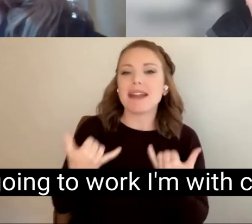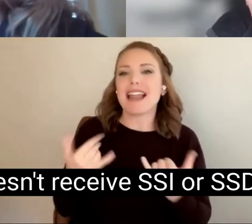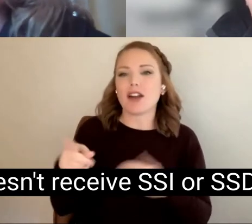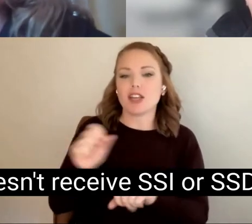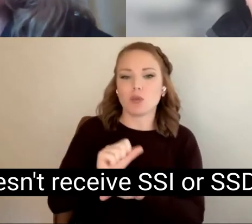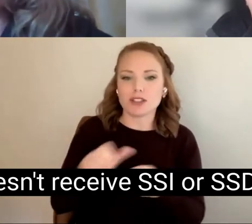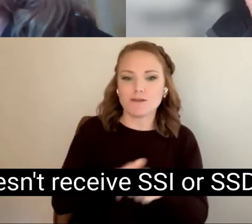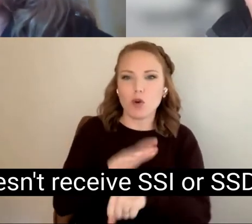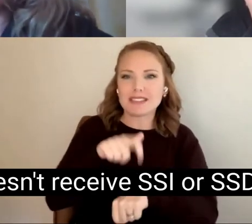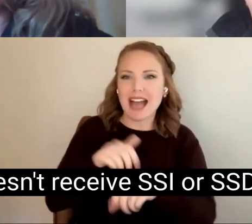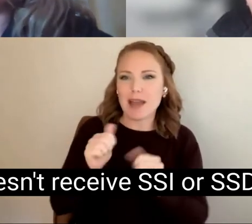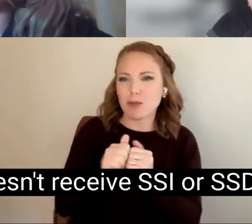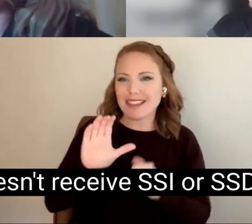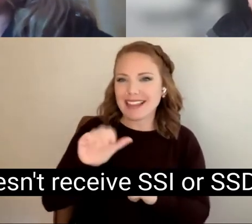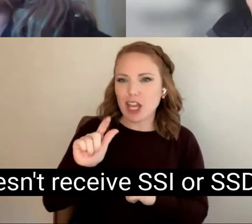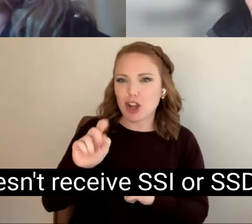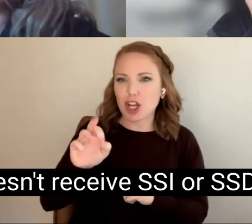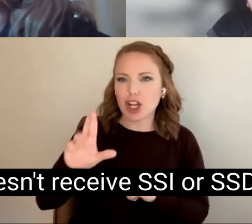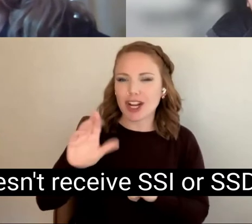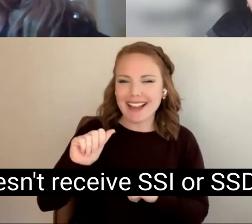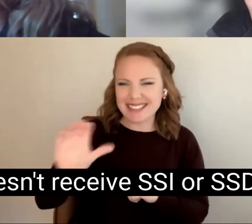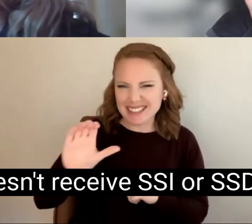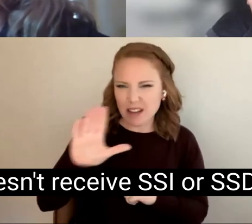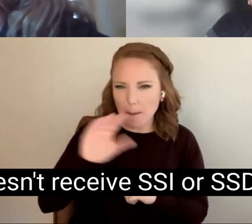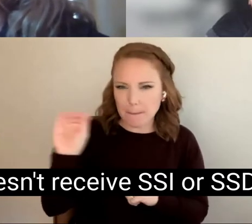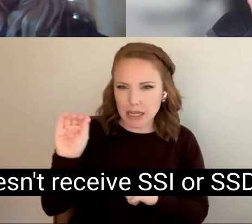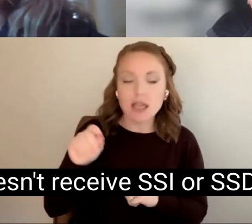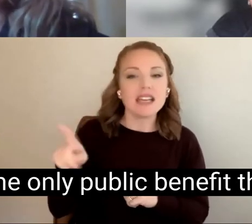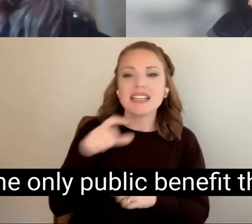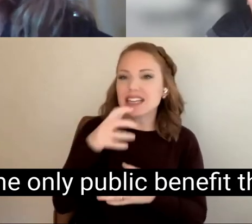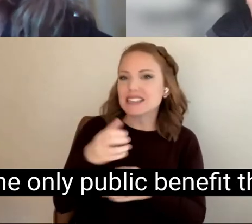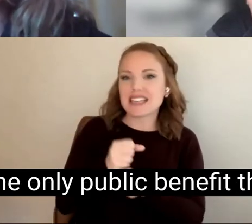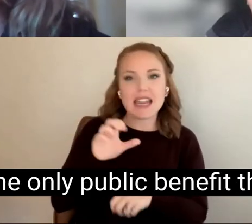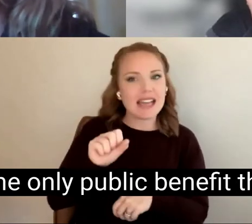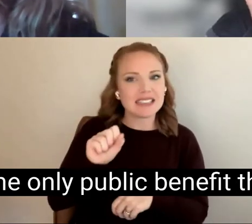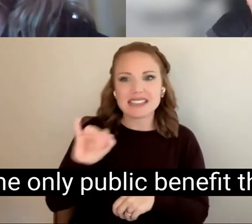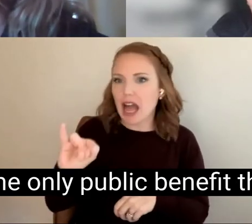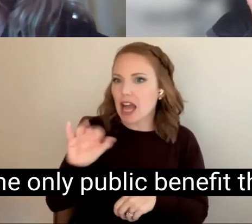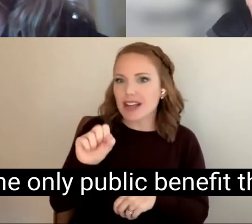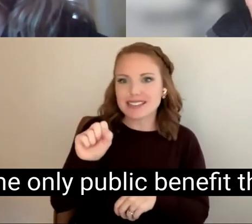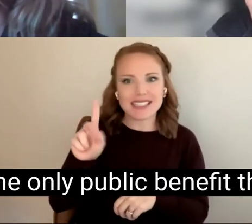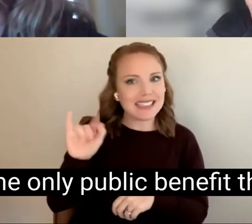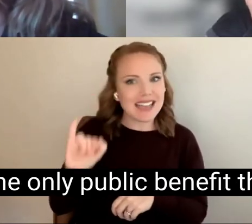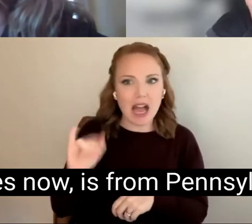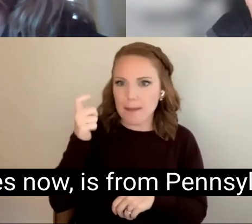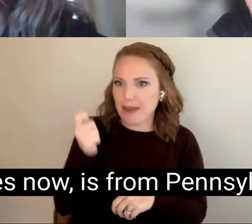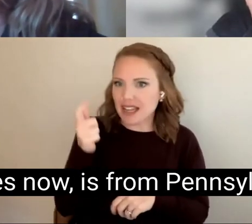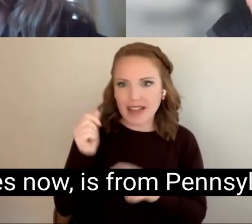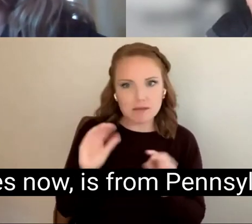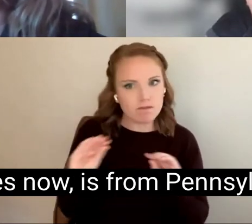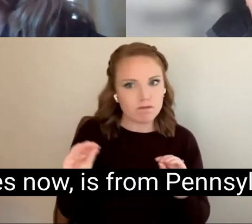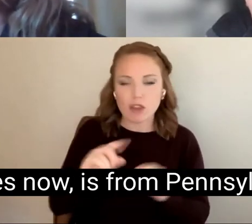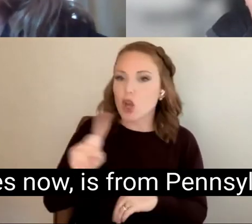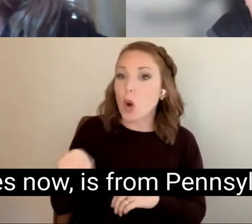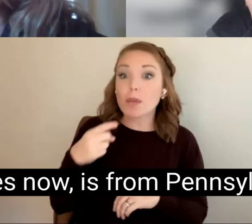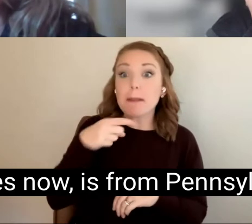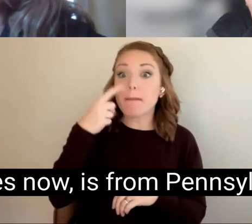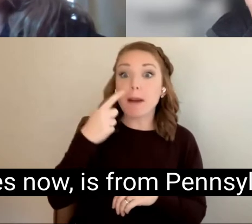Simon doesn't receive SSI or SSDI benefits, and the only public benefit that he receives now, is from Pennsylvania's